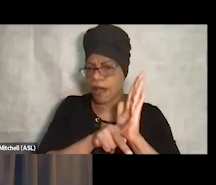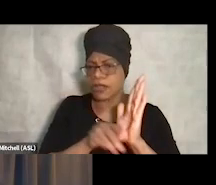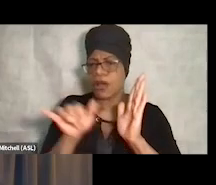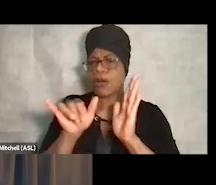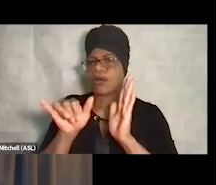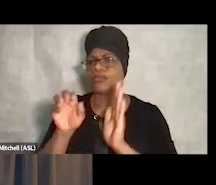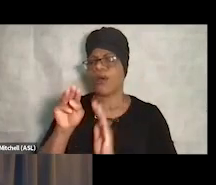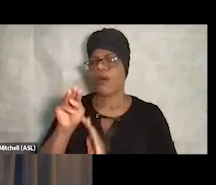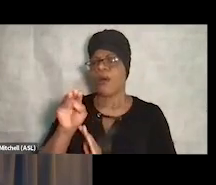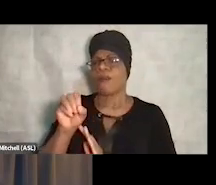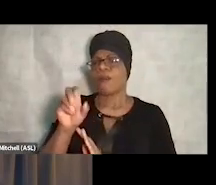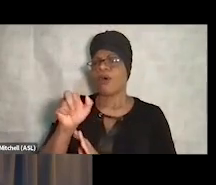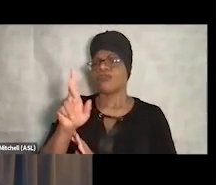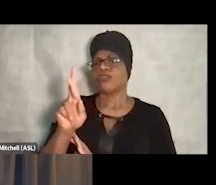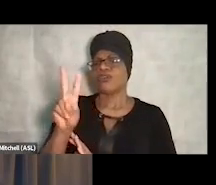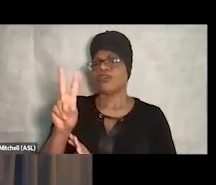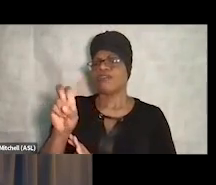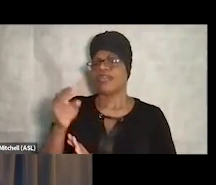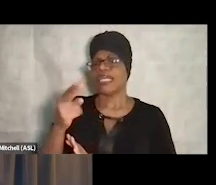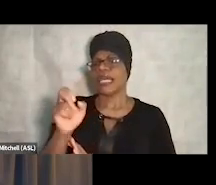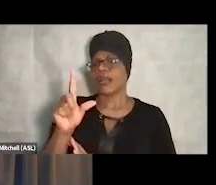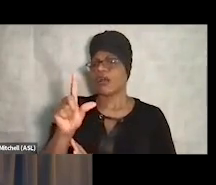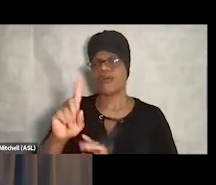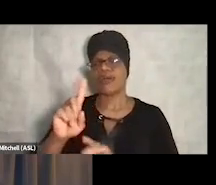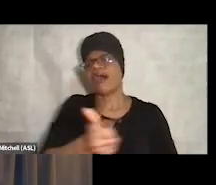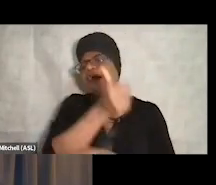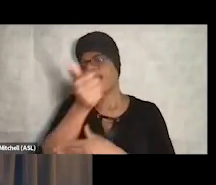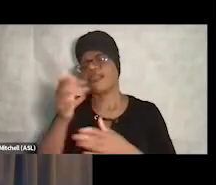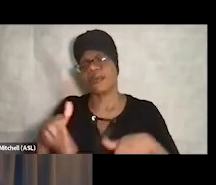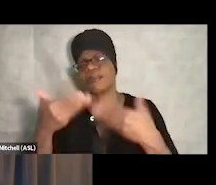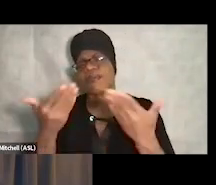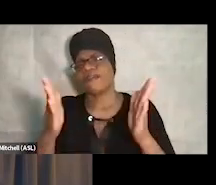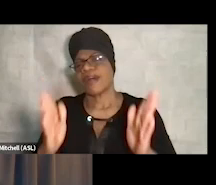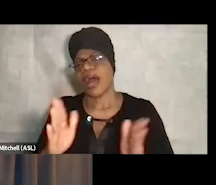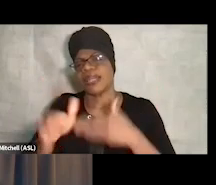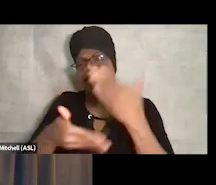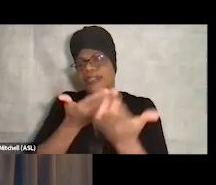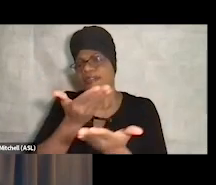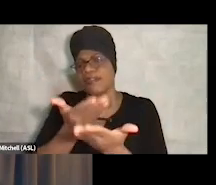and other providers coming in. And so always sort of working with this balance